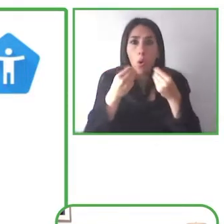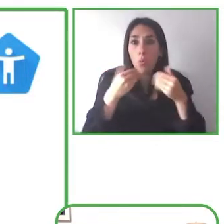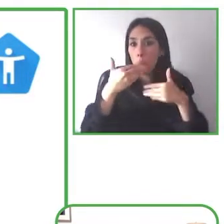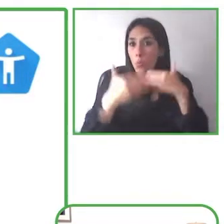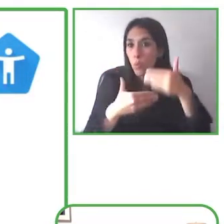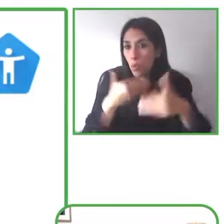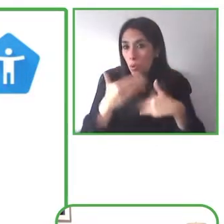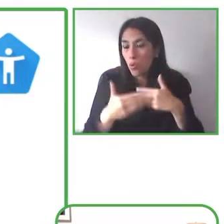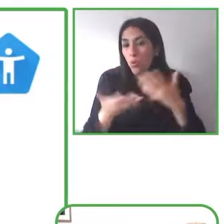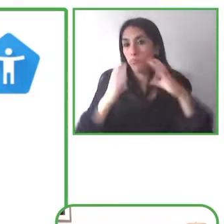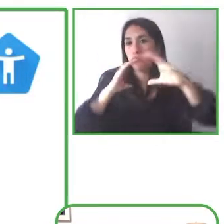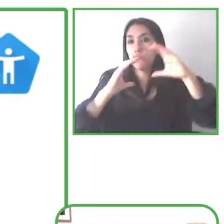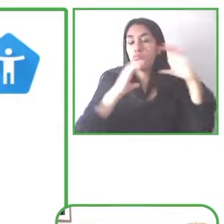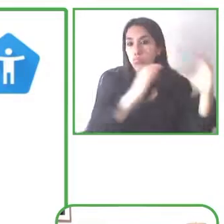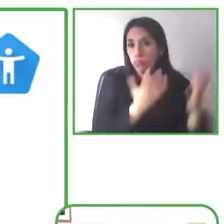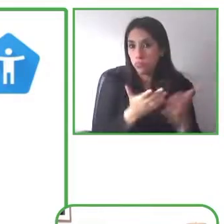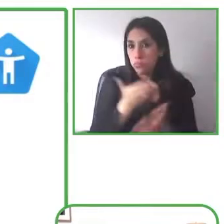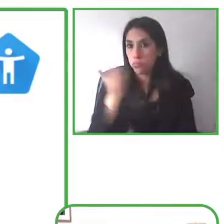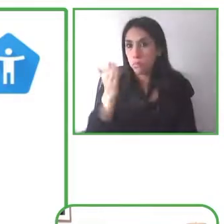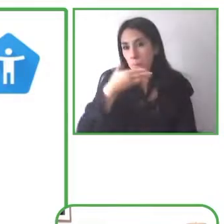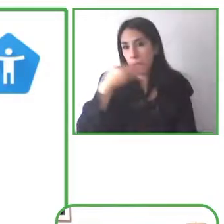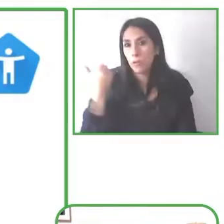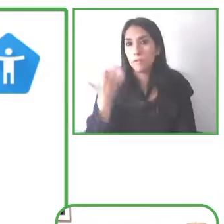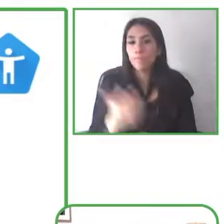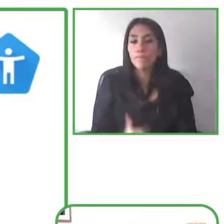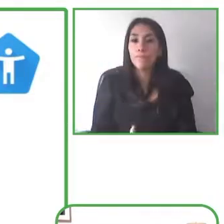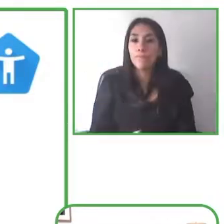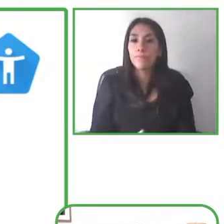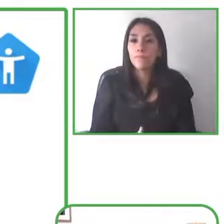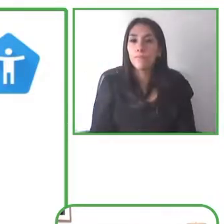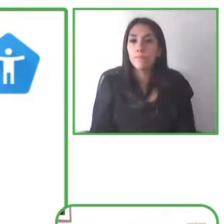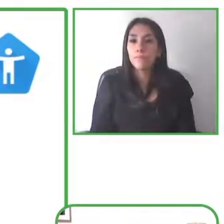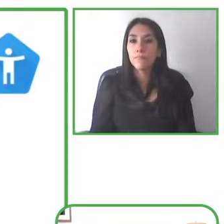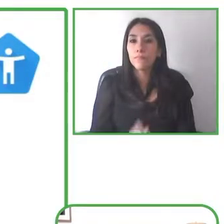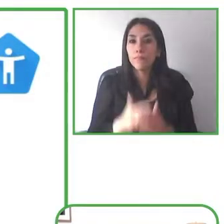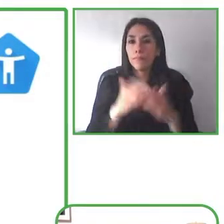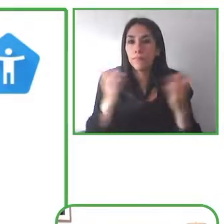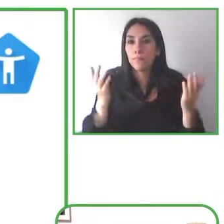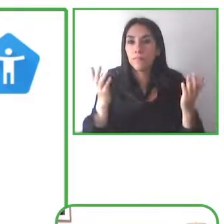support agents and we really do rely so heavily on feedback from our community they want to